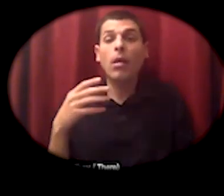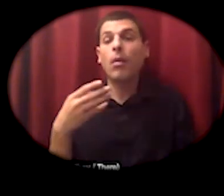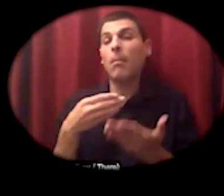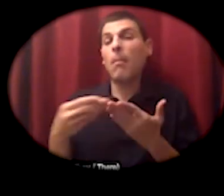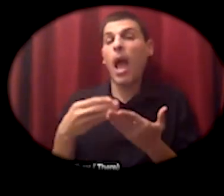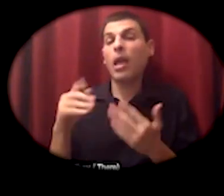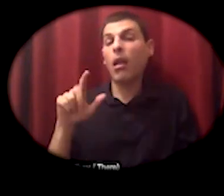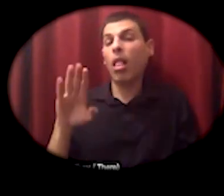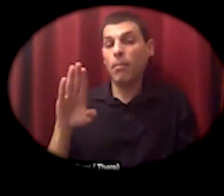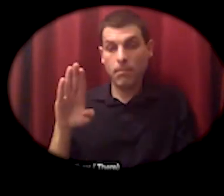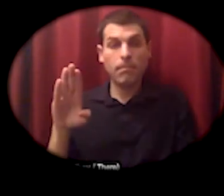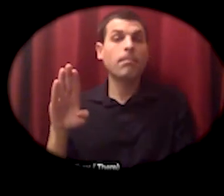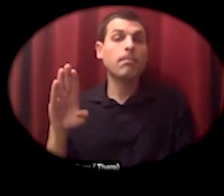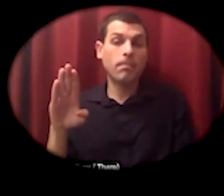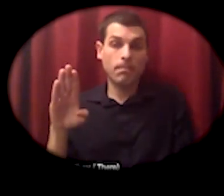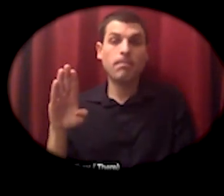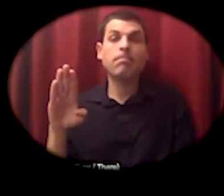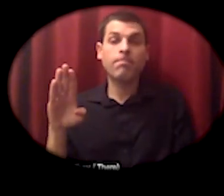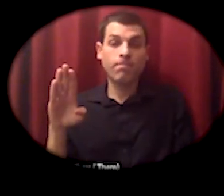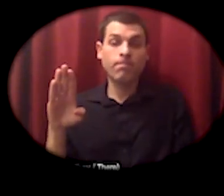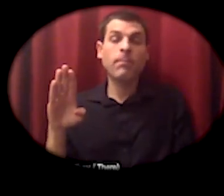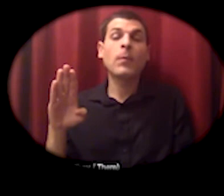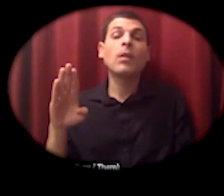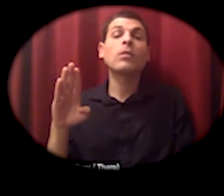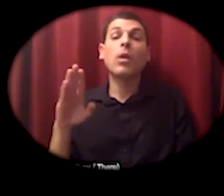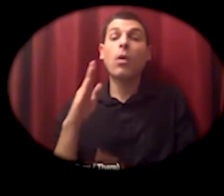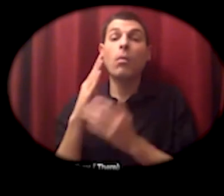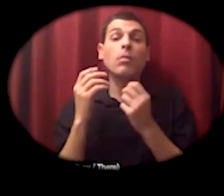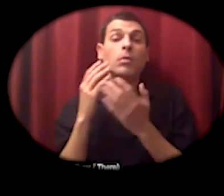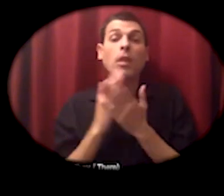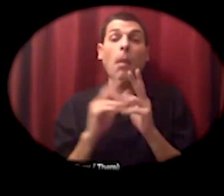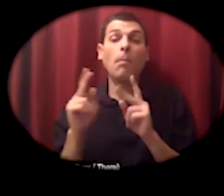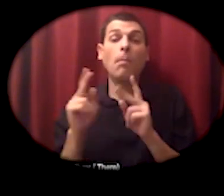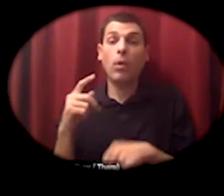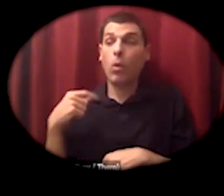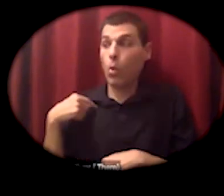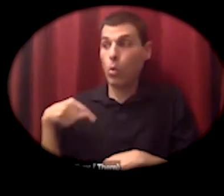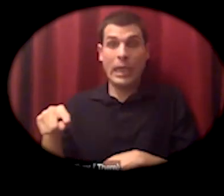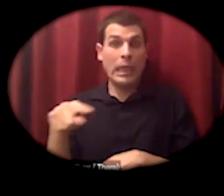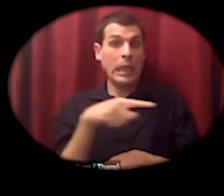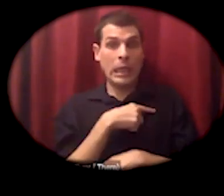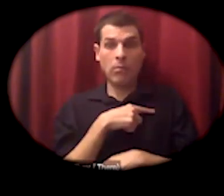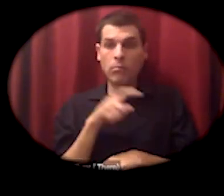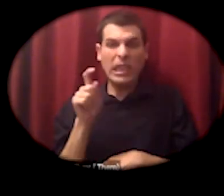and buying in bulk and storing that and distributing it among folks who are paying in